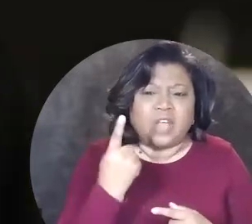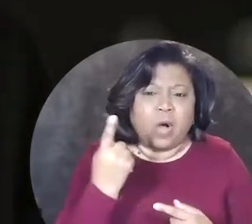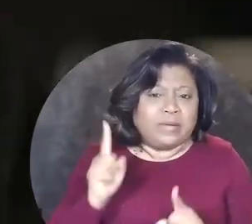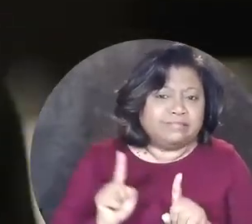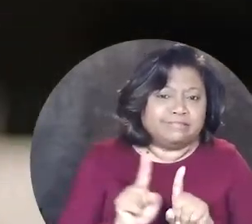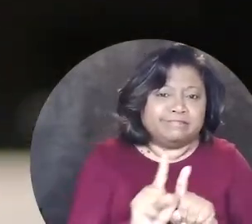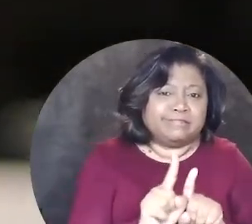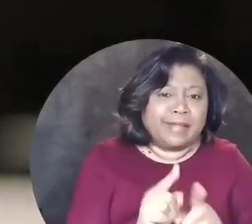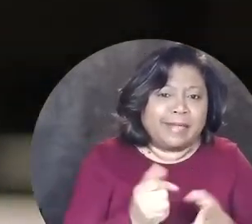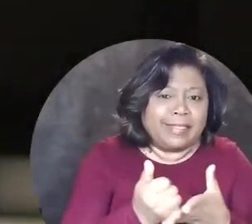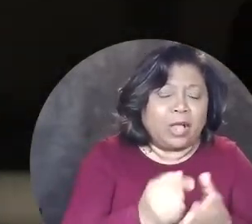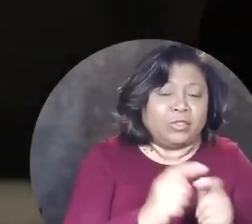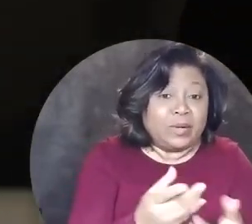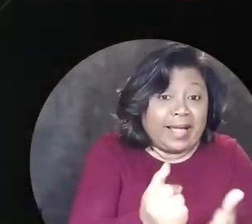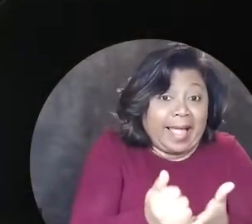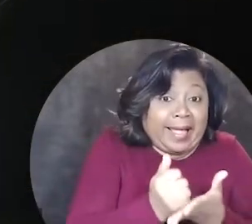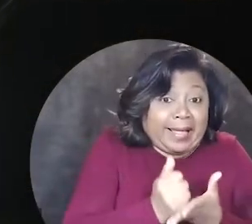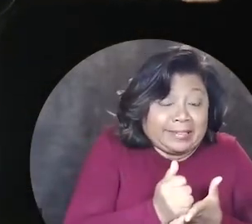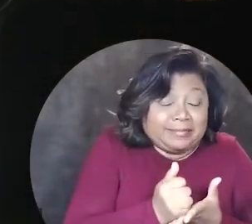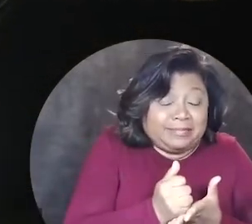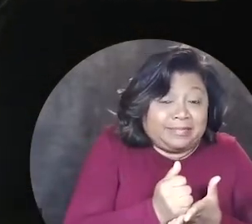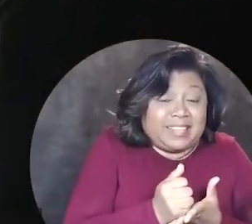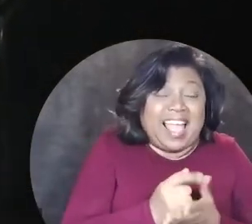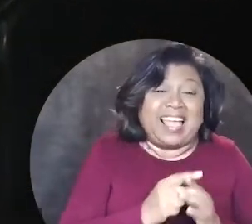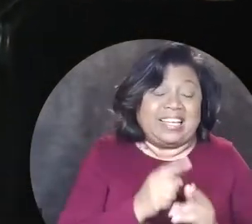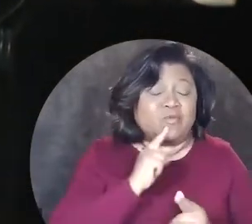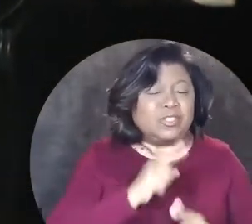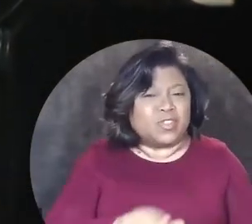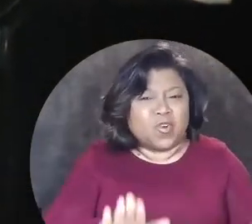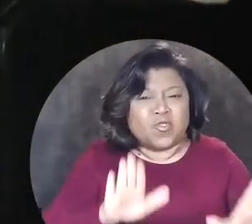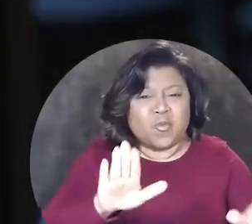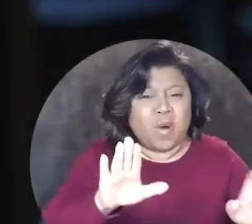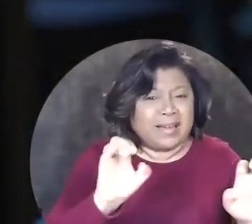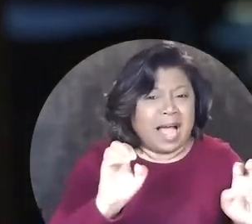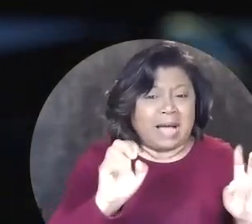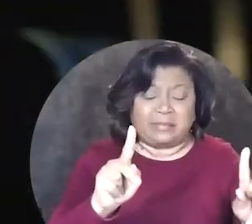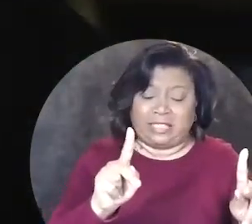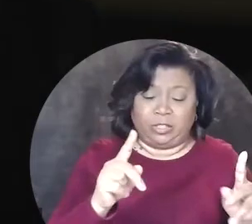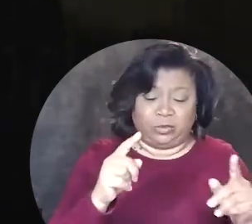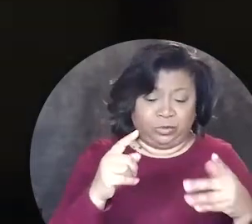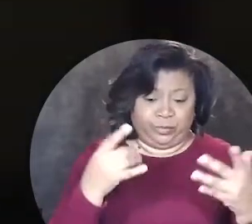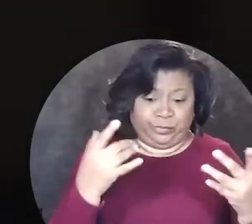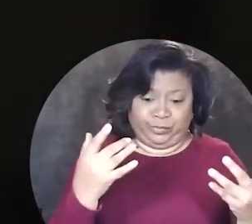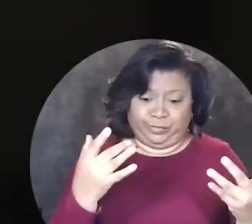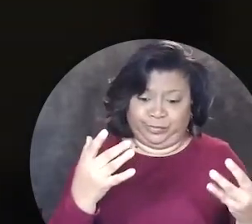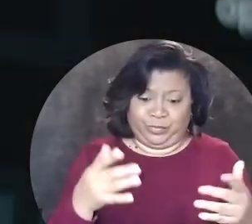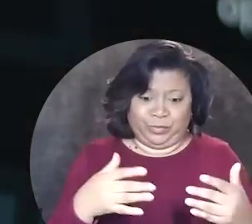there was always someone there to give me a hand and it was a great opportunity to